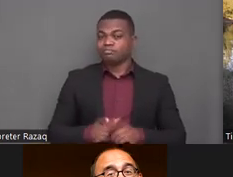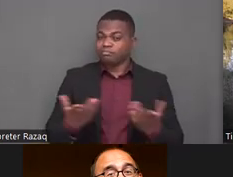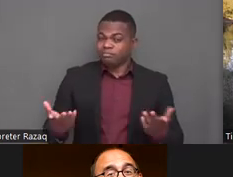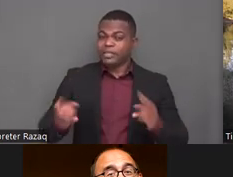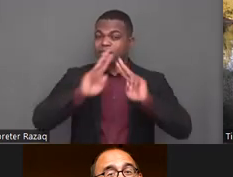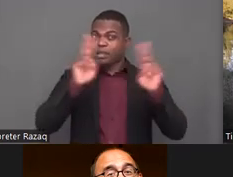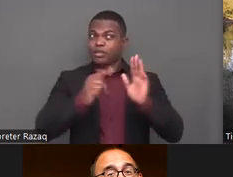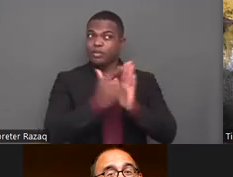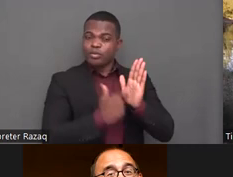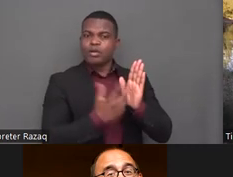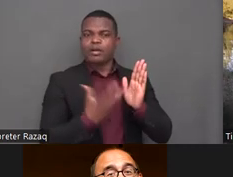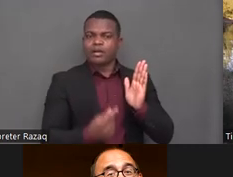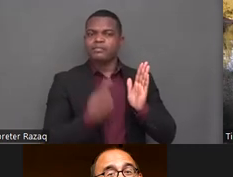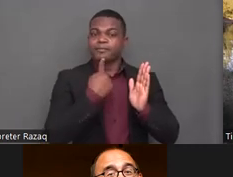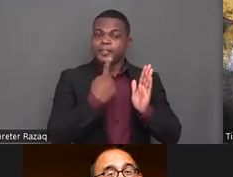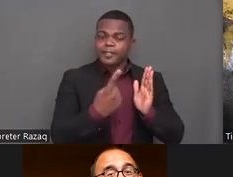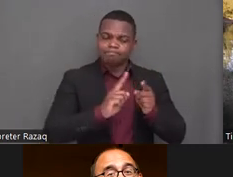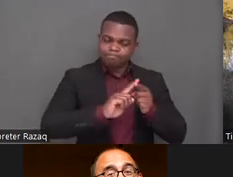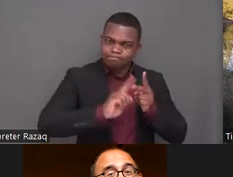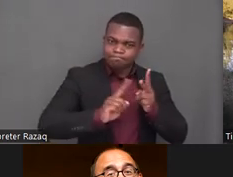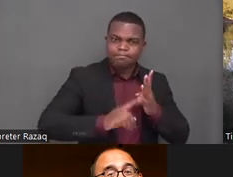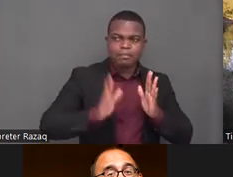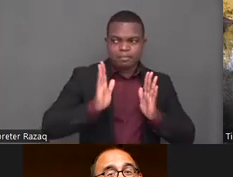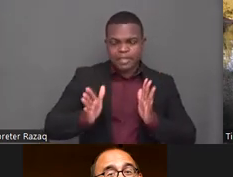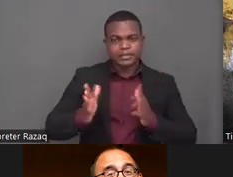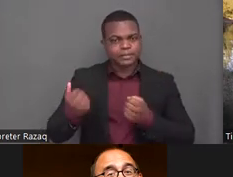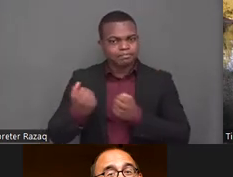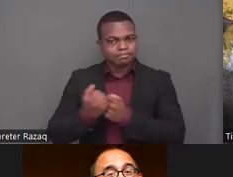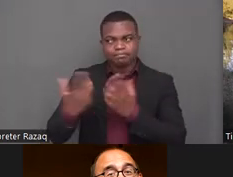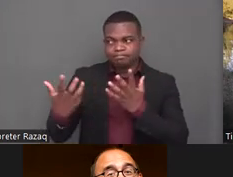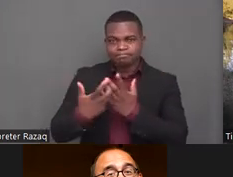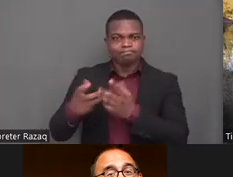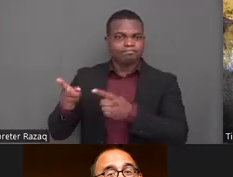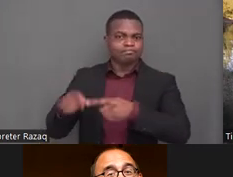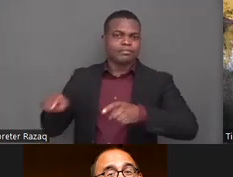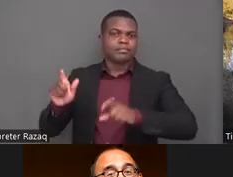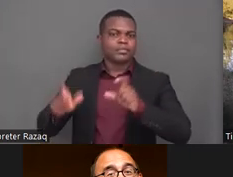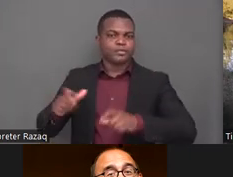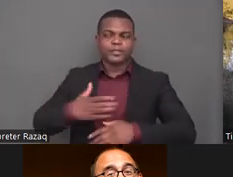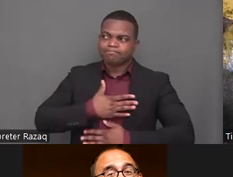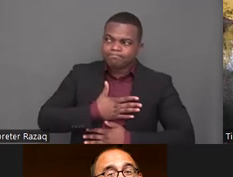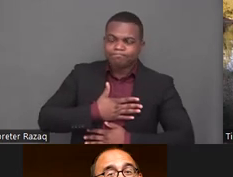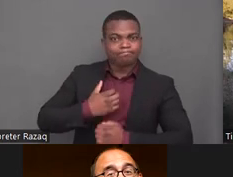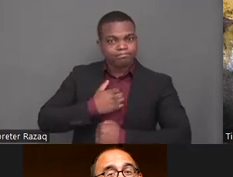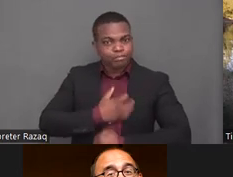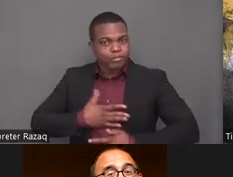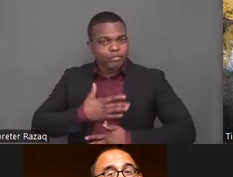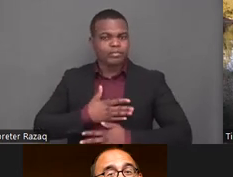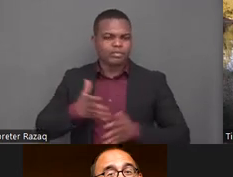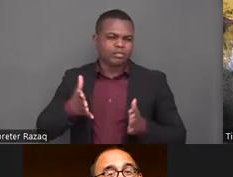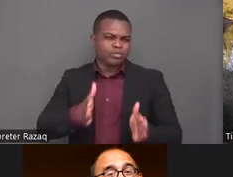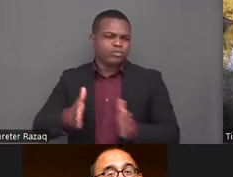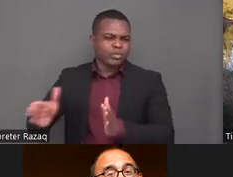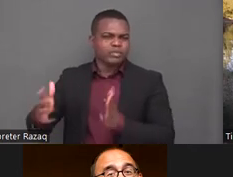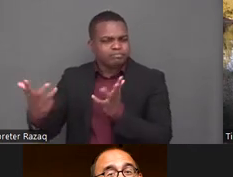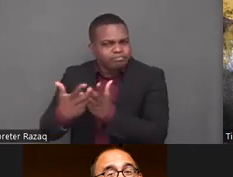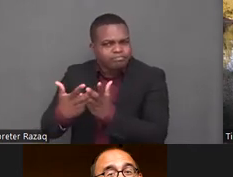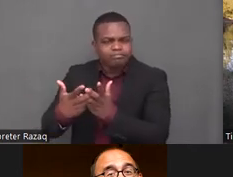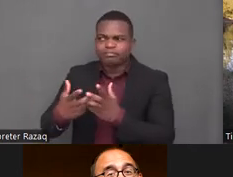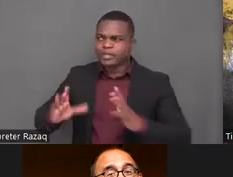restitution rehabilitation and compensation satisfaction includes the cessation of violations